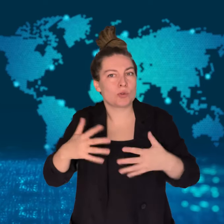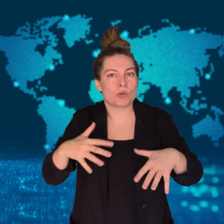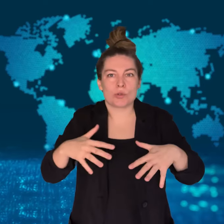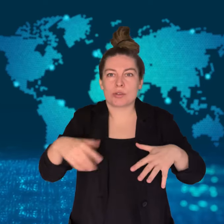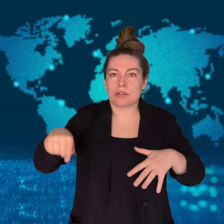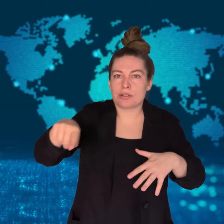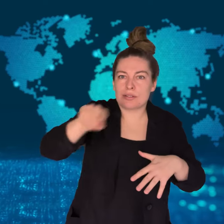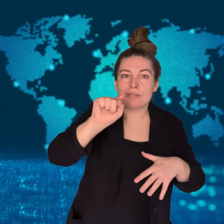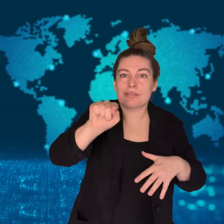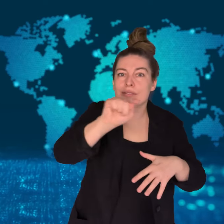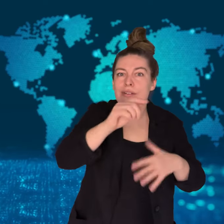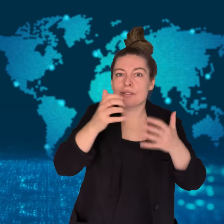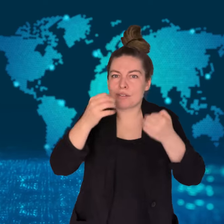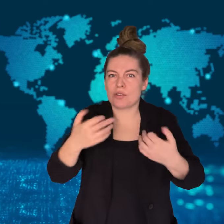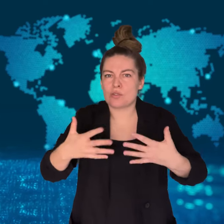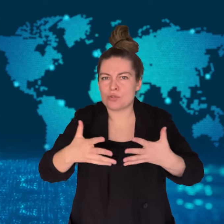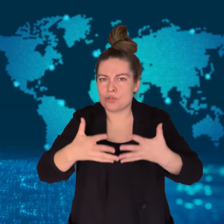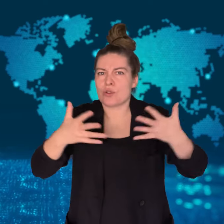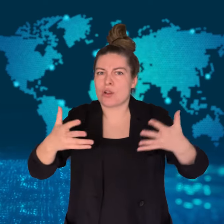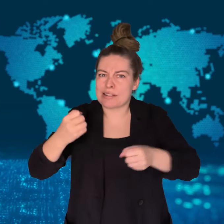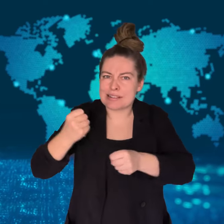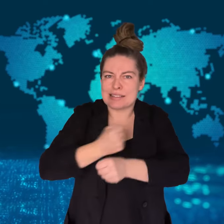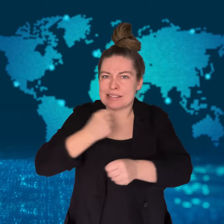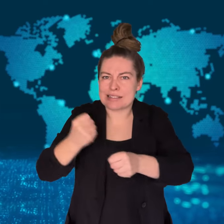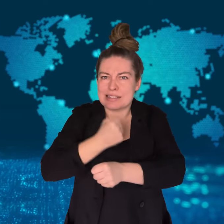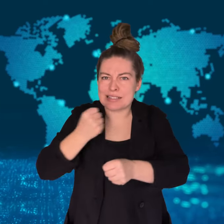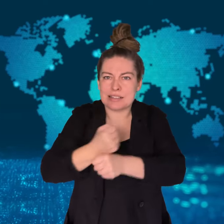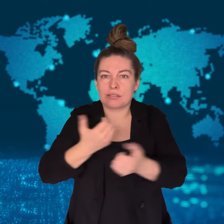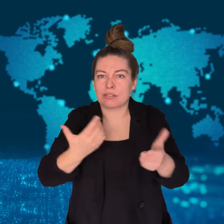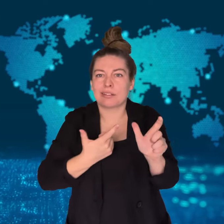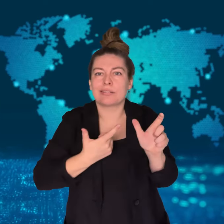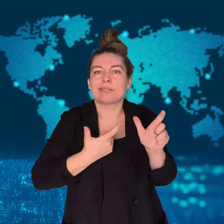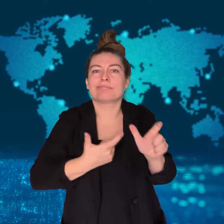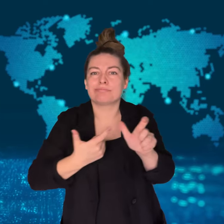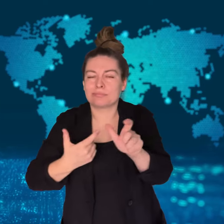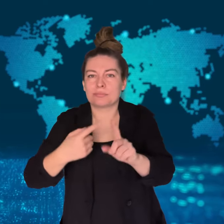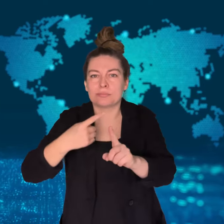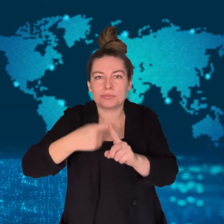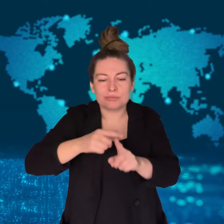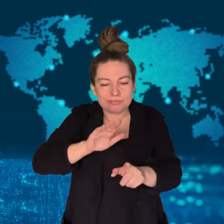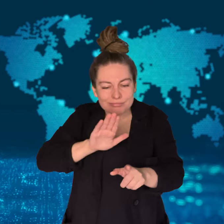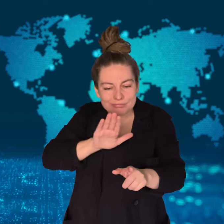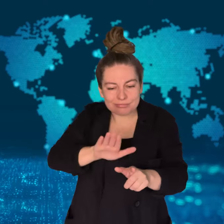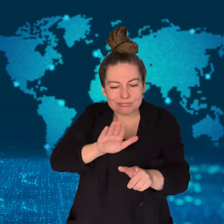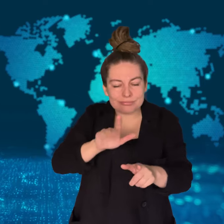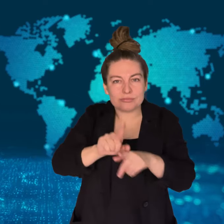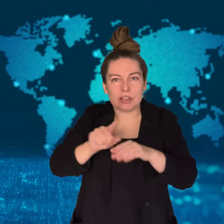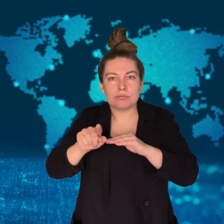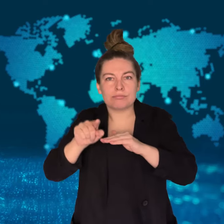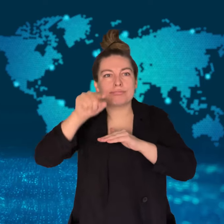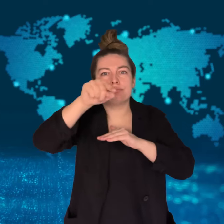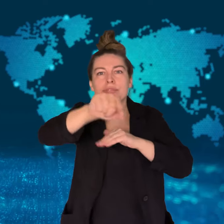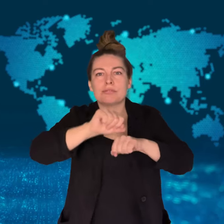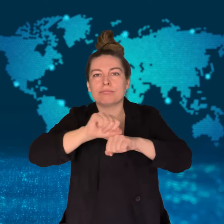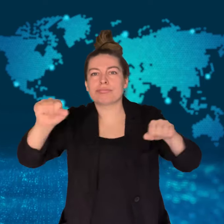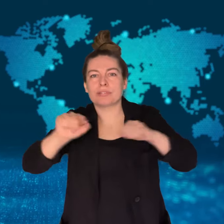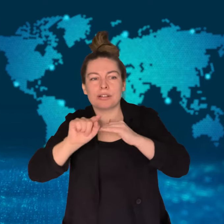Other factories are working at full capacity to make weapons